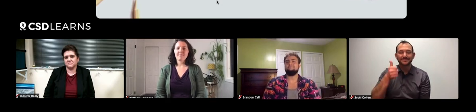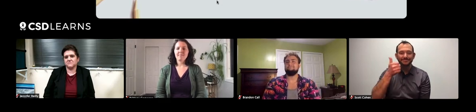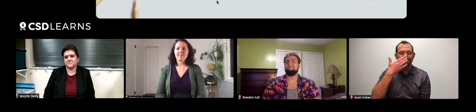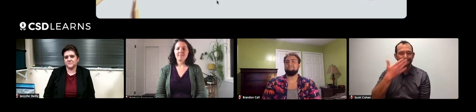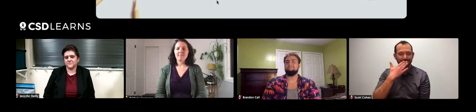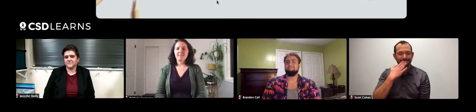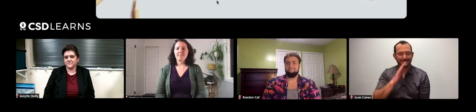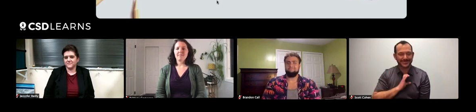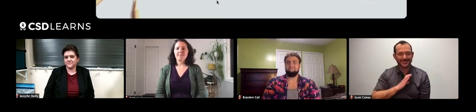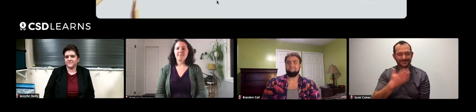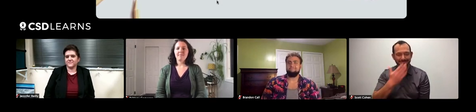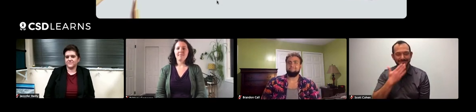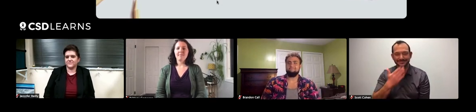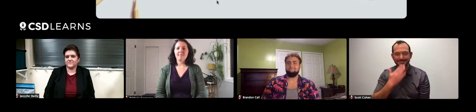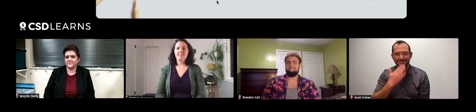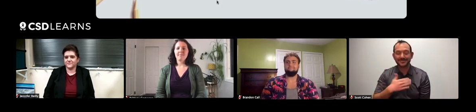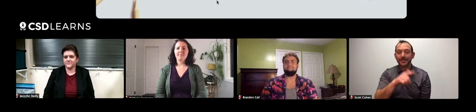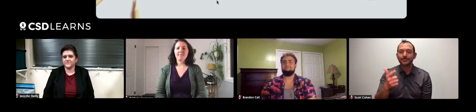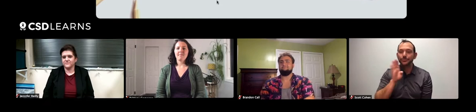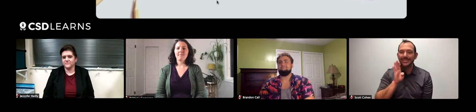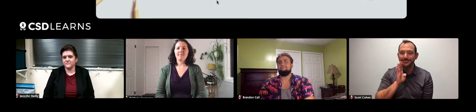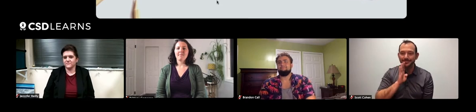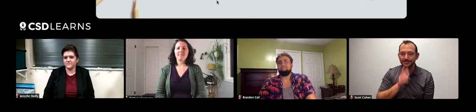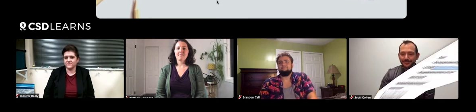Thank you so much, Brandon. Now I'll turn it over to Brittany.